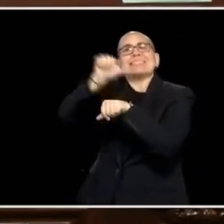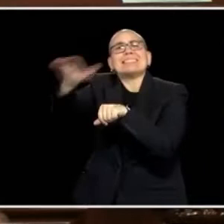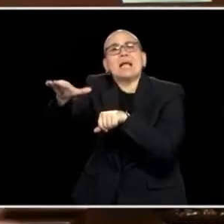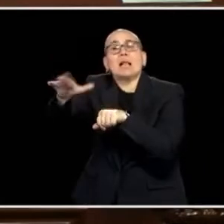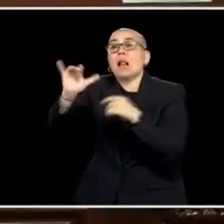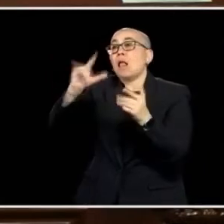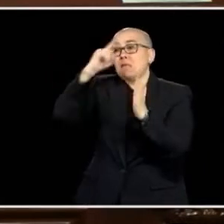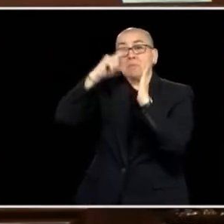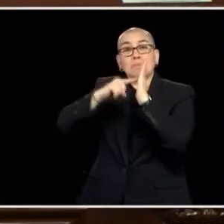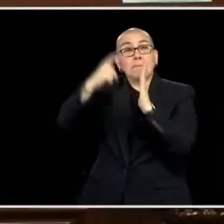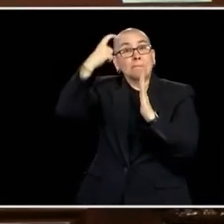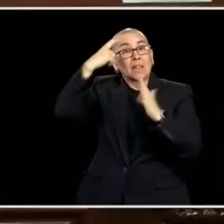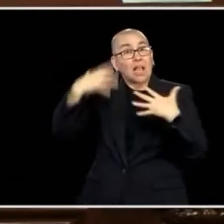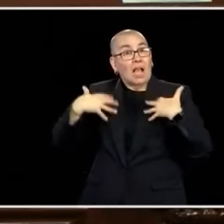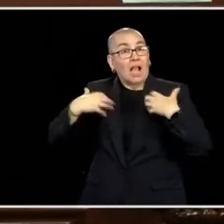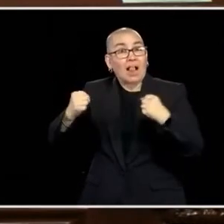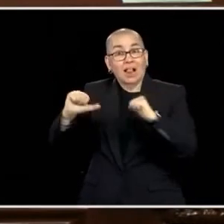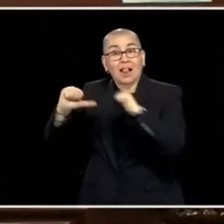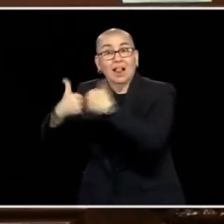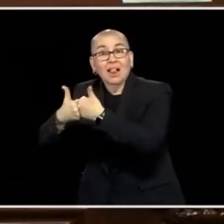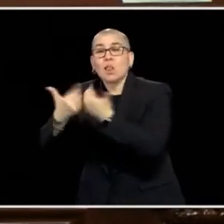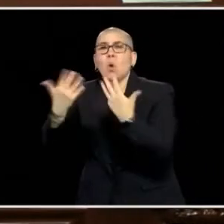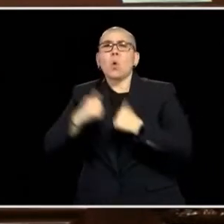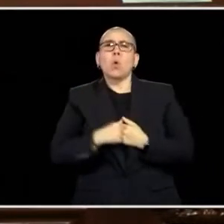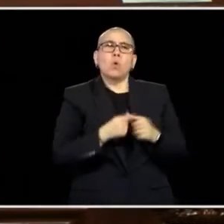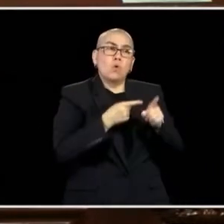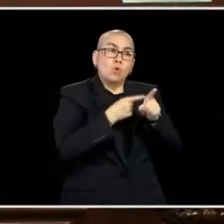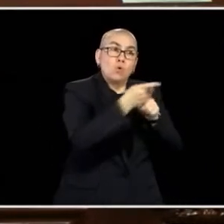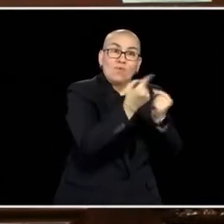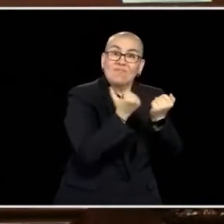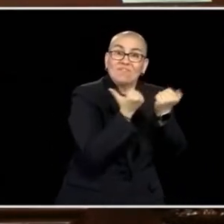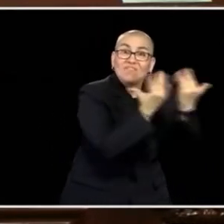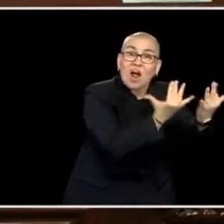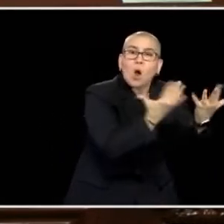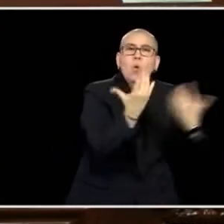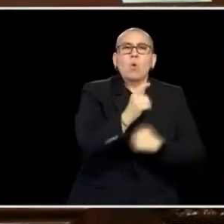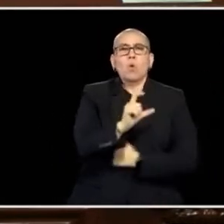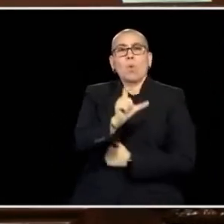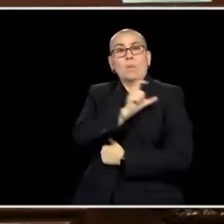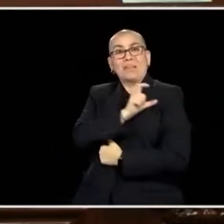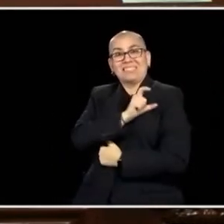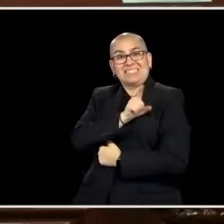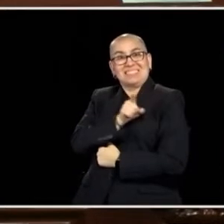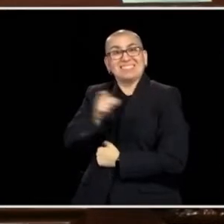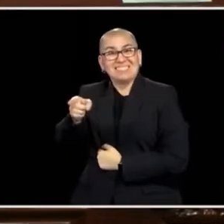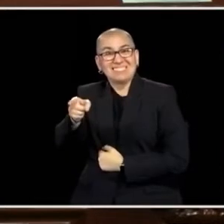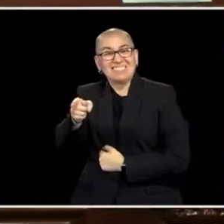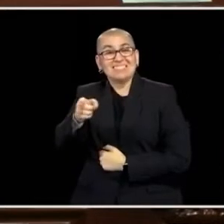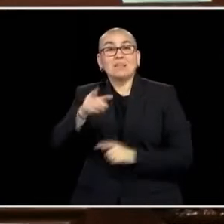OR IF IT'S A SITUATION THAT REQUIRES LAW ENFORCEMENT. SOME COMMUNITIES ARE TALKING